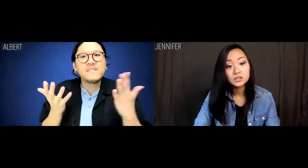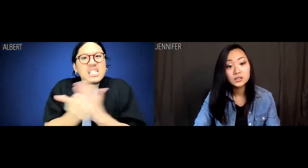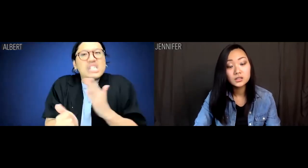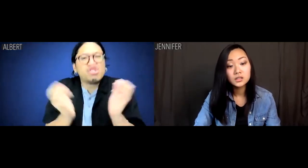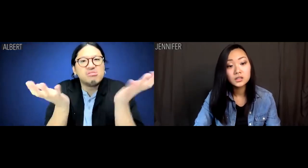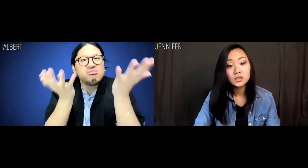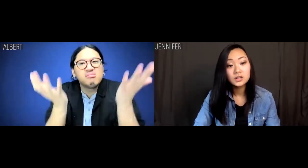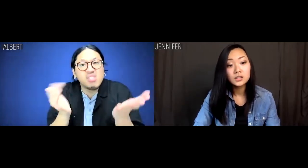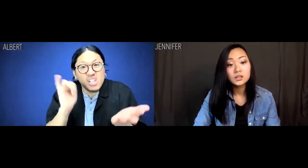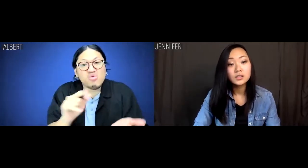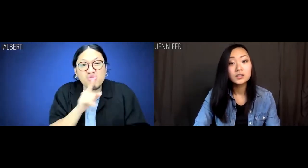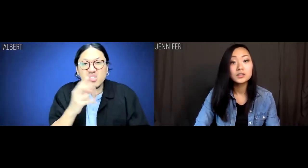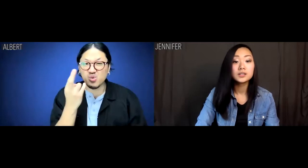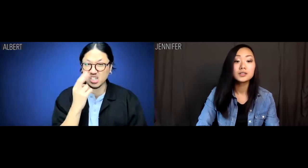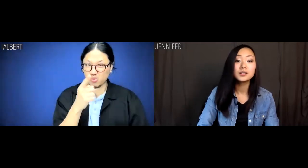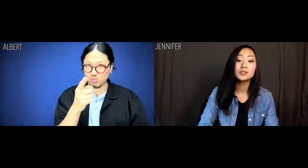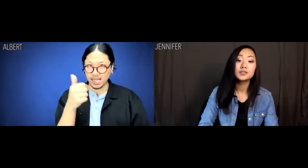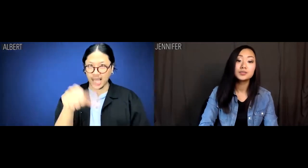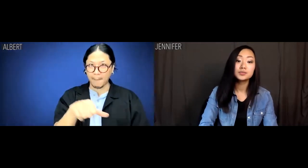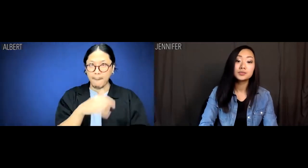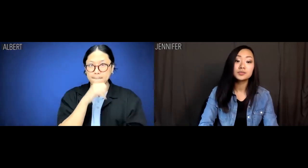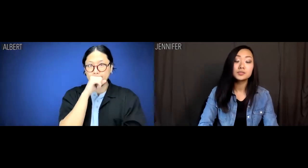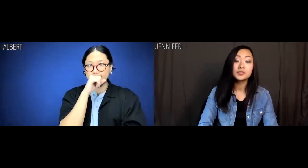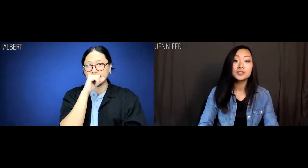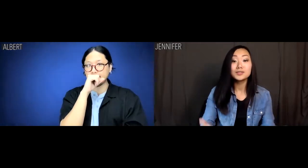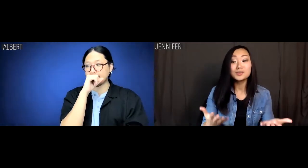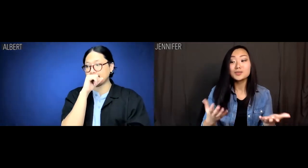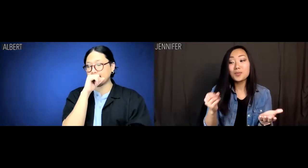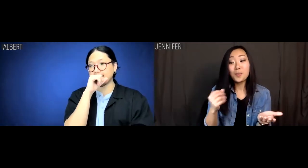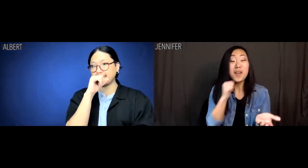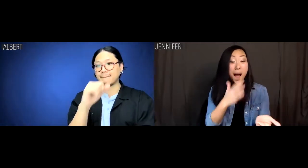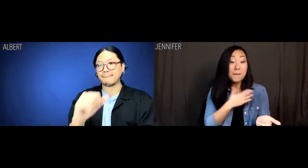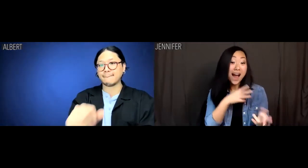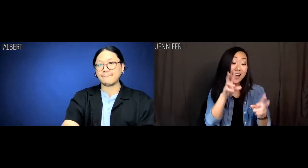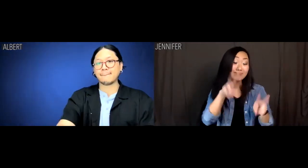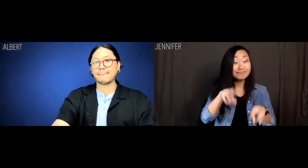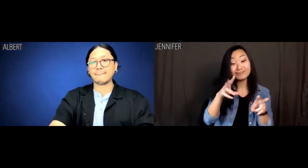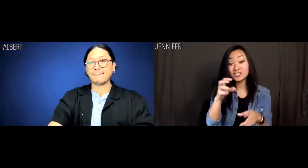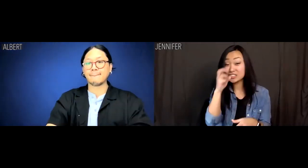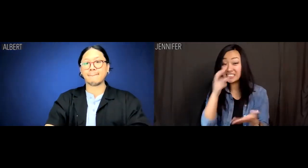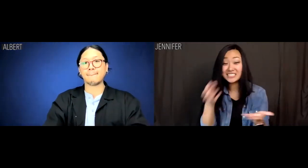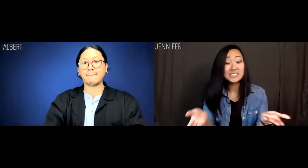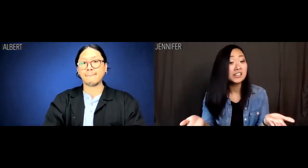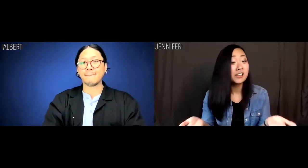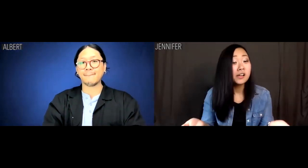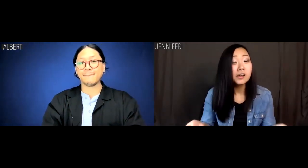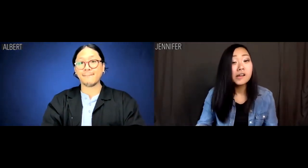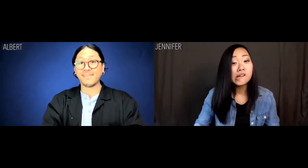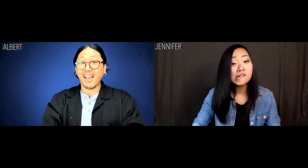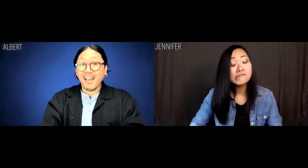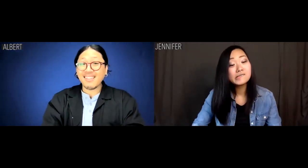That's the real reason you got dumped. Jennifer: So it wasn't my judgmental rigidity?